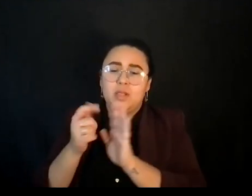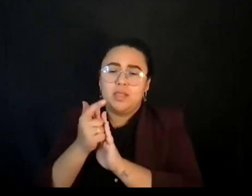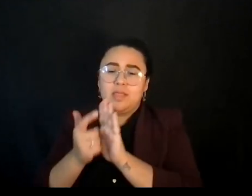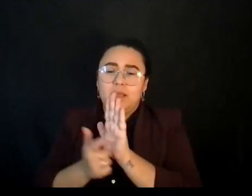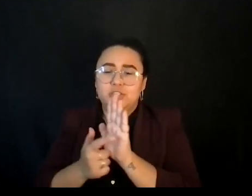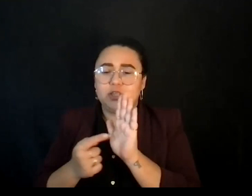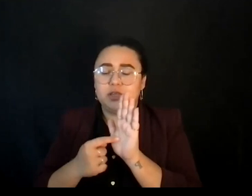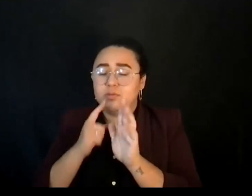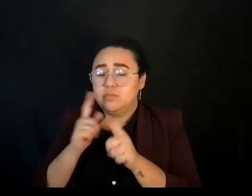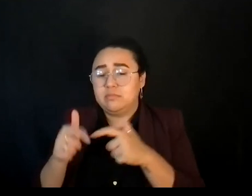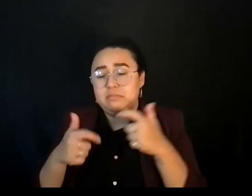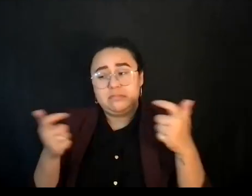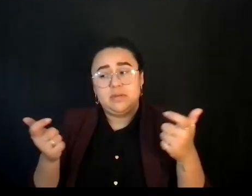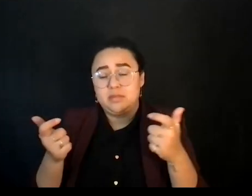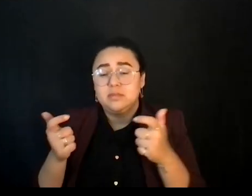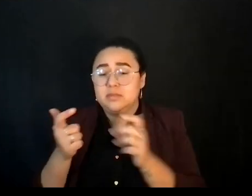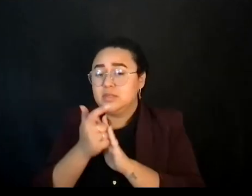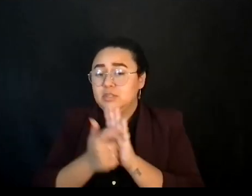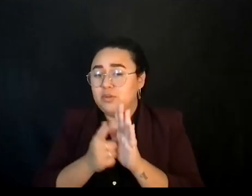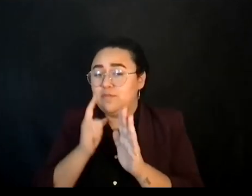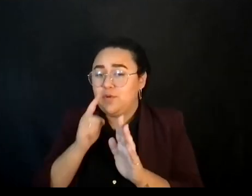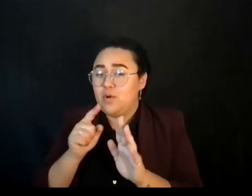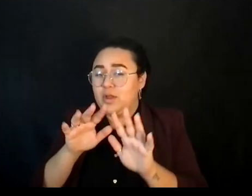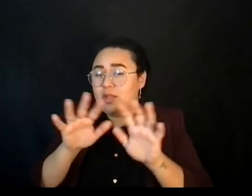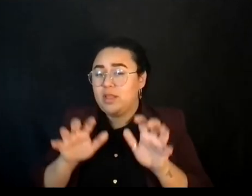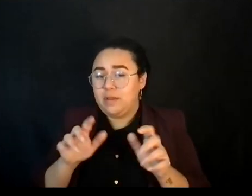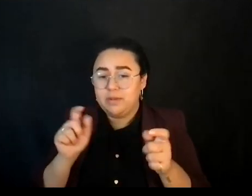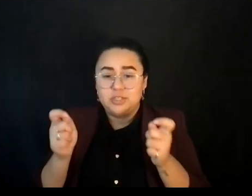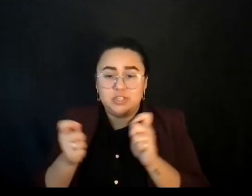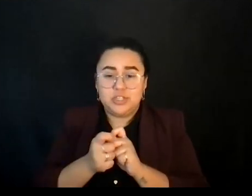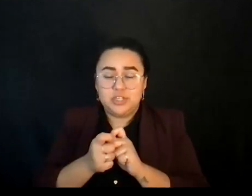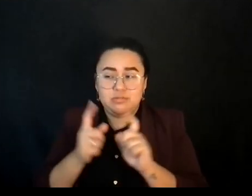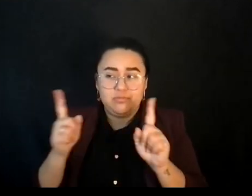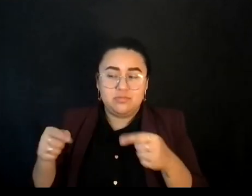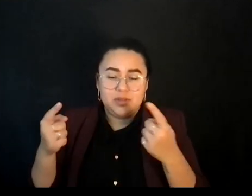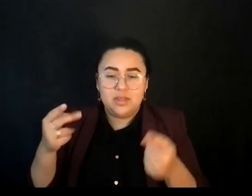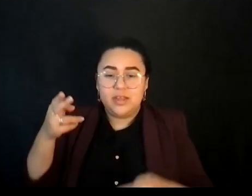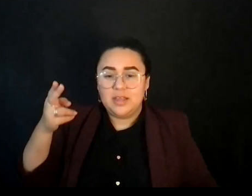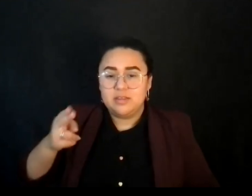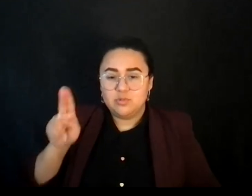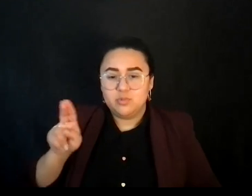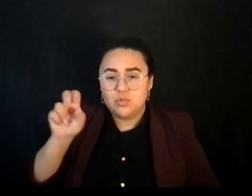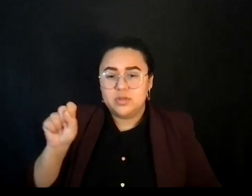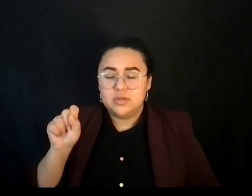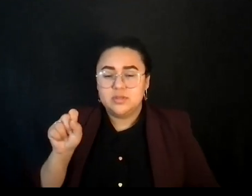in terms of addressing climate change in the history of the United States. But it's not just addressing climate change and inflation.